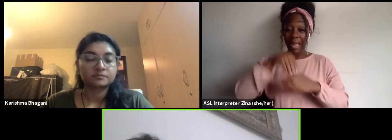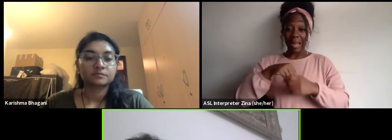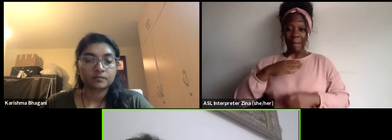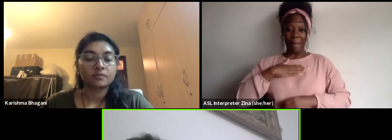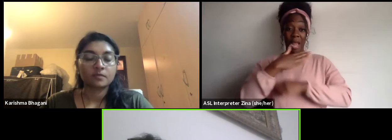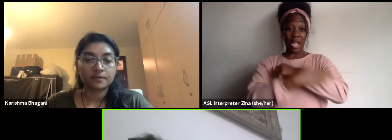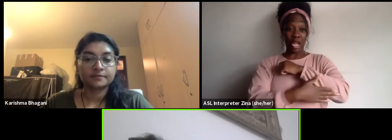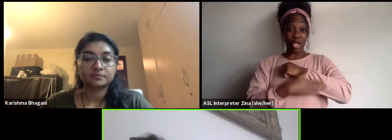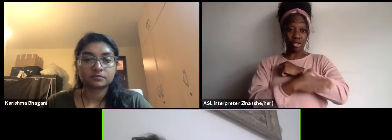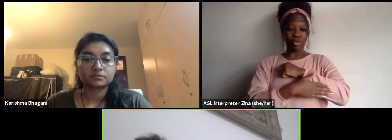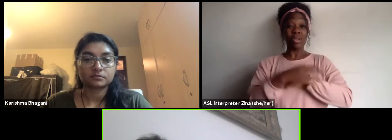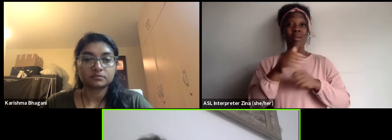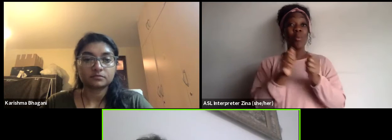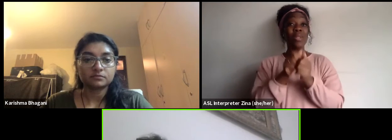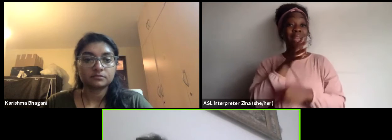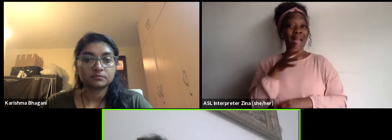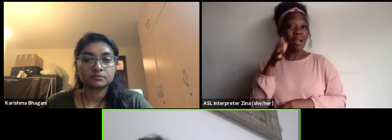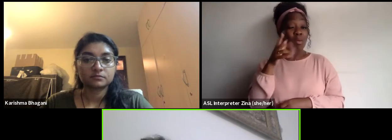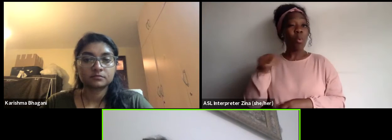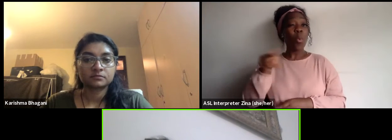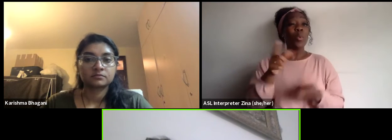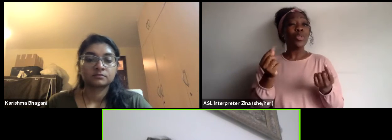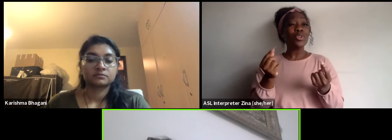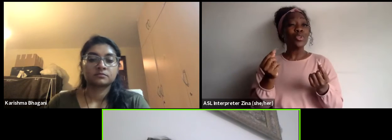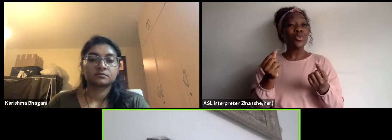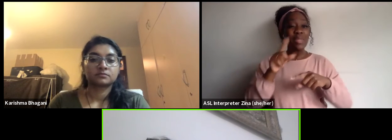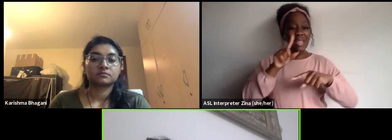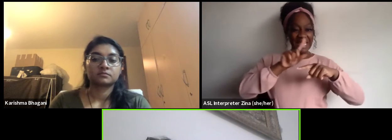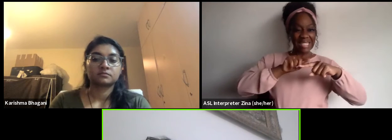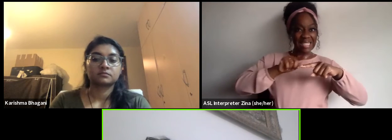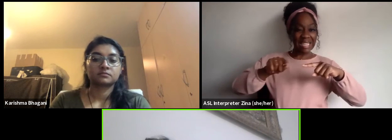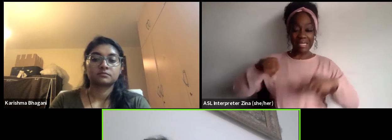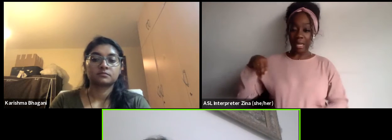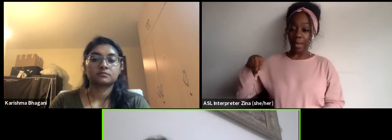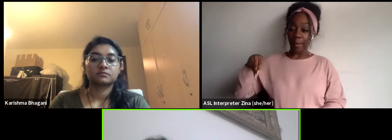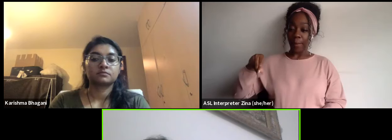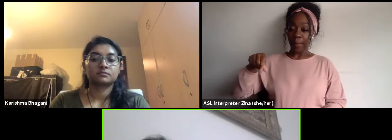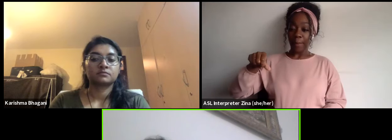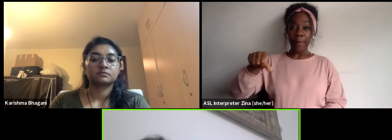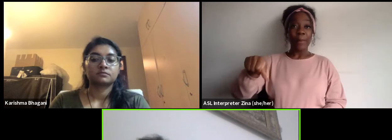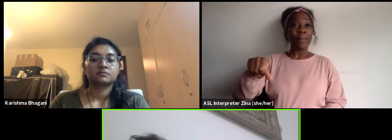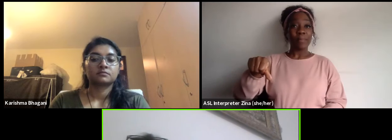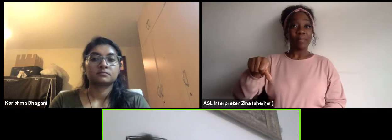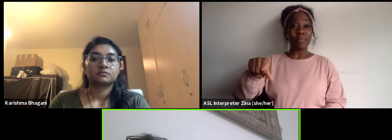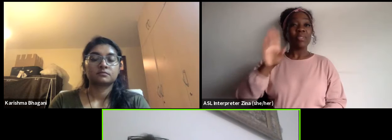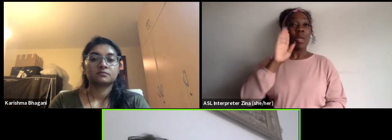They lend seed that grow and are ready in different seasons of the year,